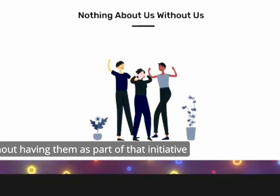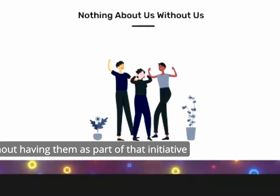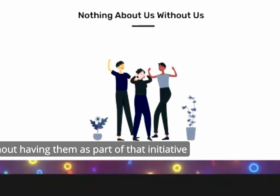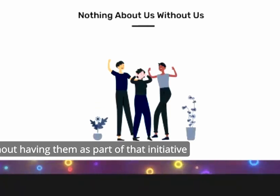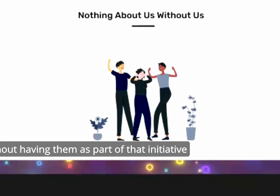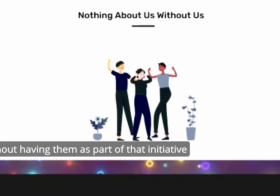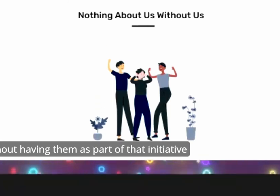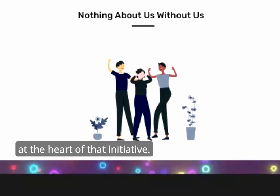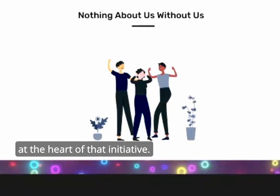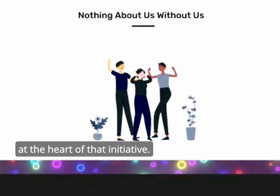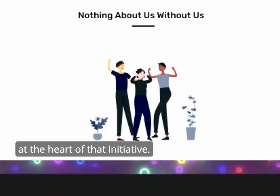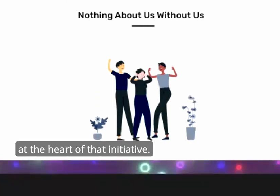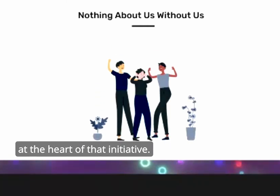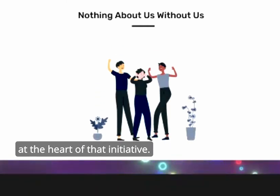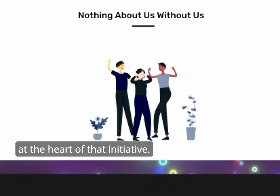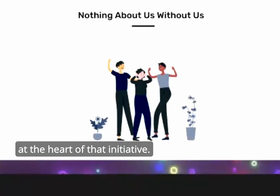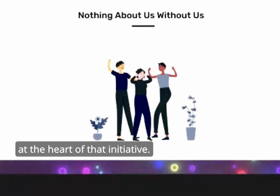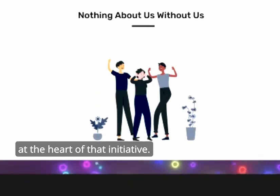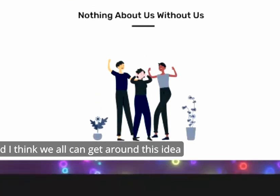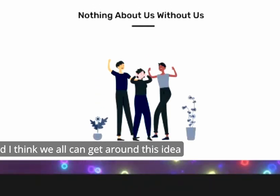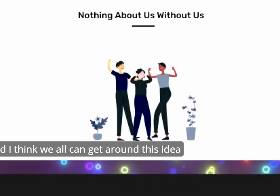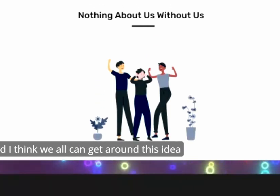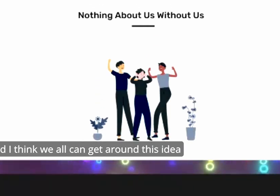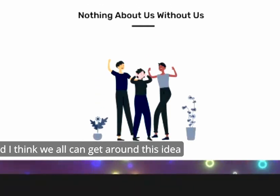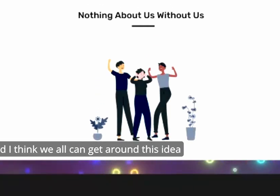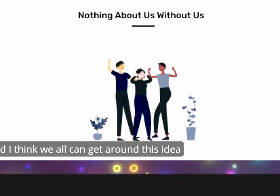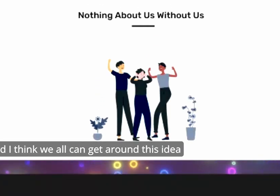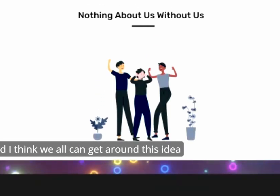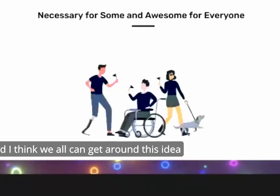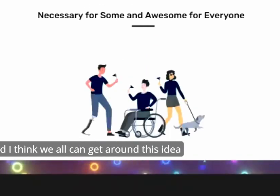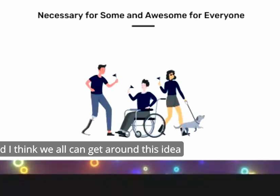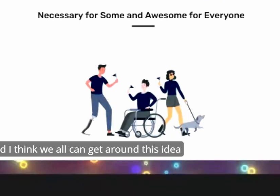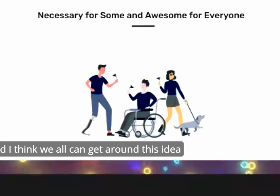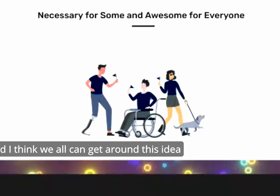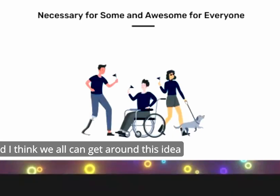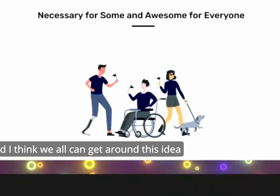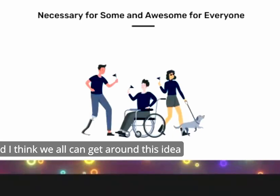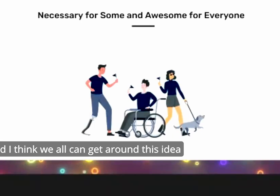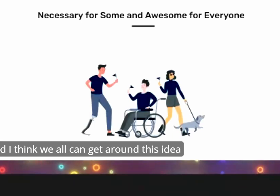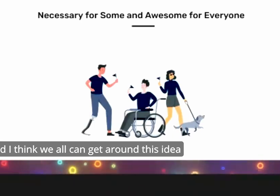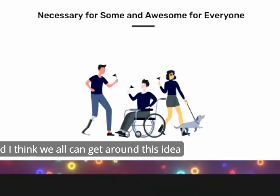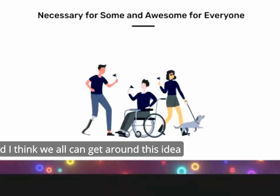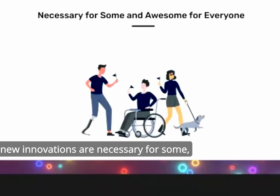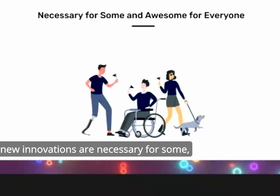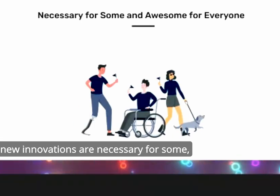them as part of that initiative at the heart of that initiative and I think we all can get around